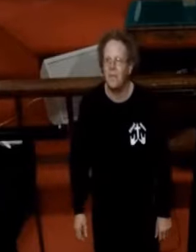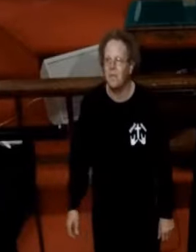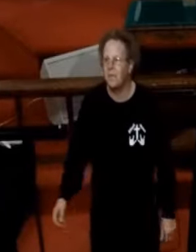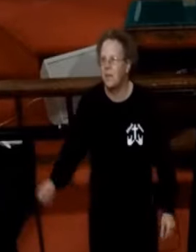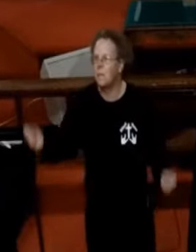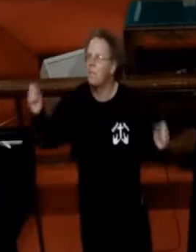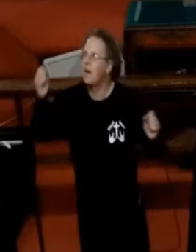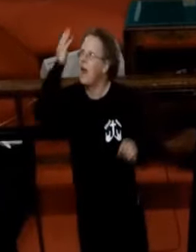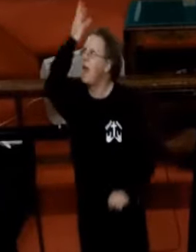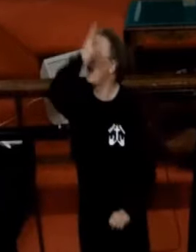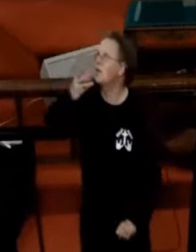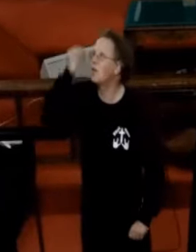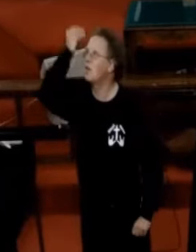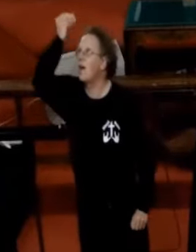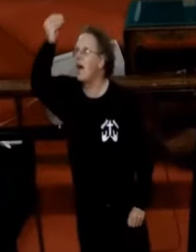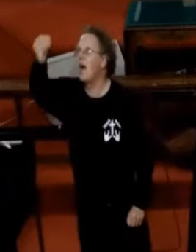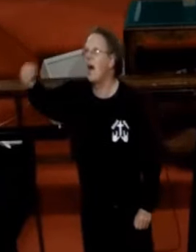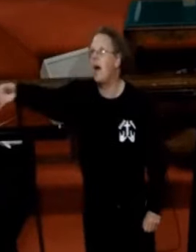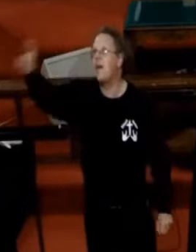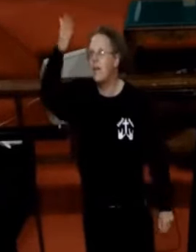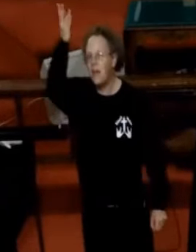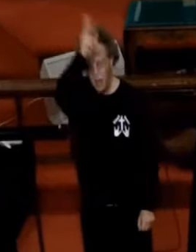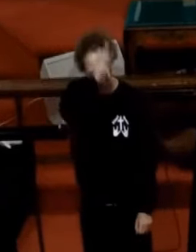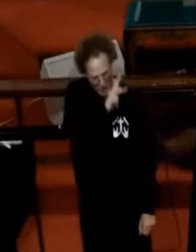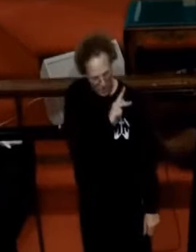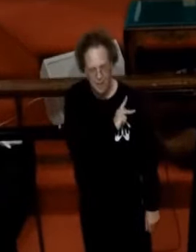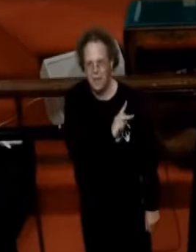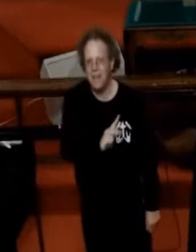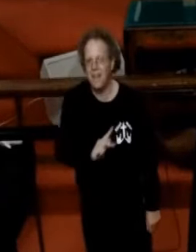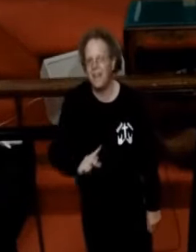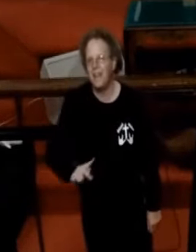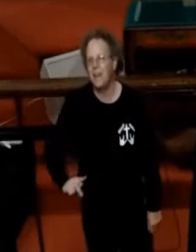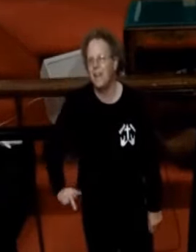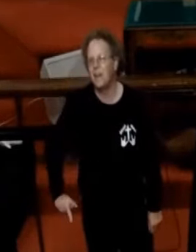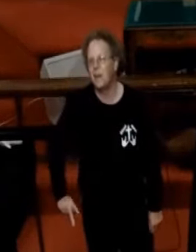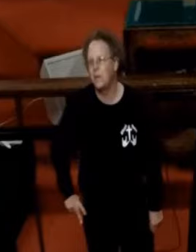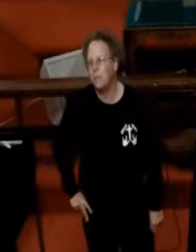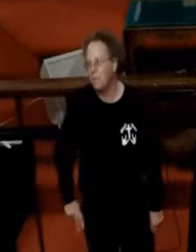The splendor of a King